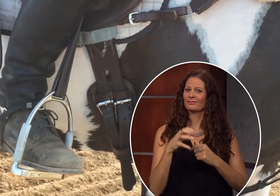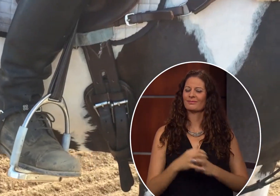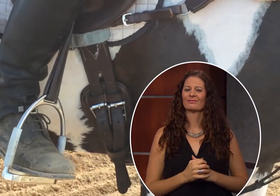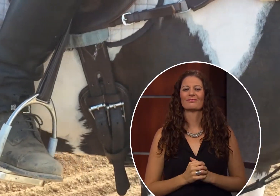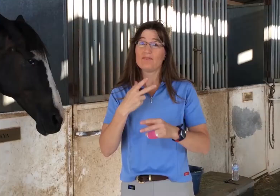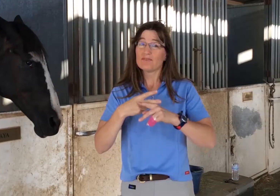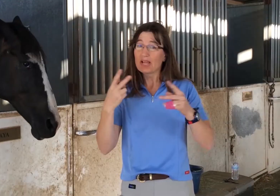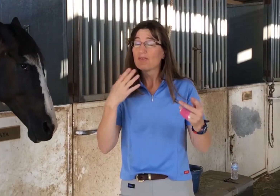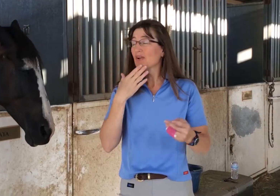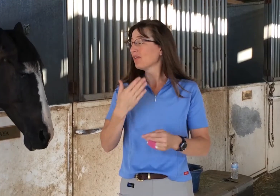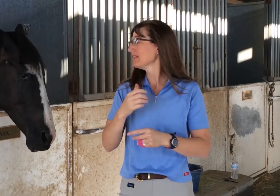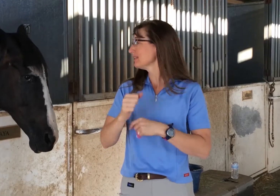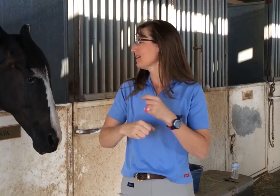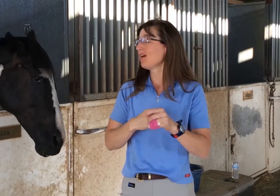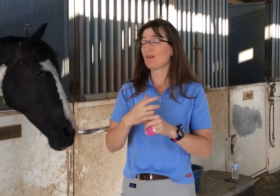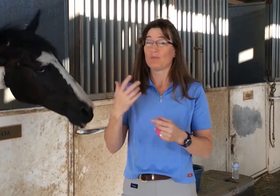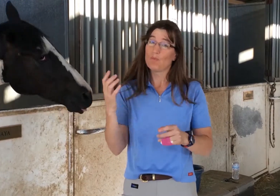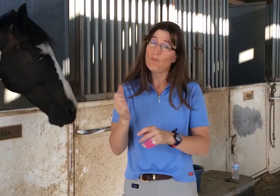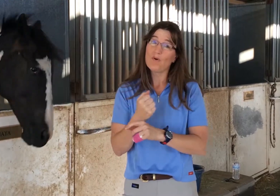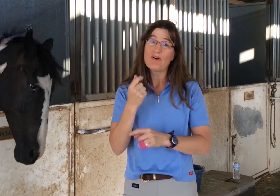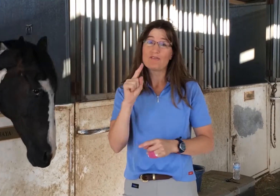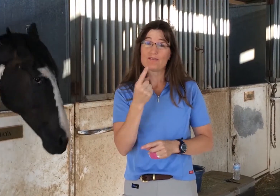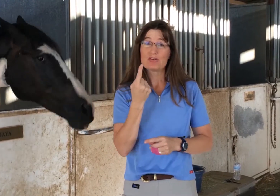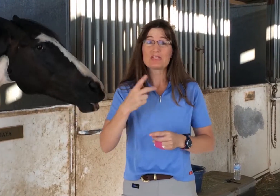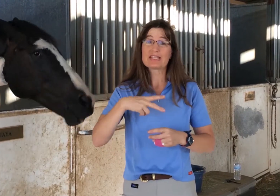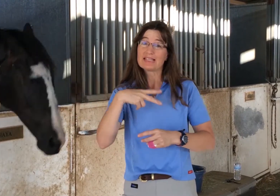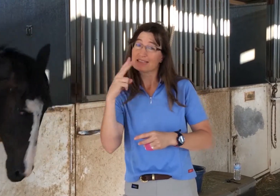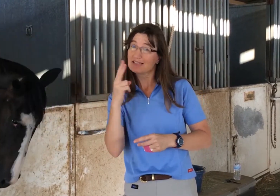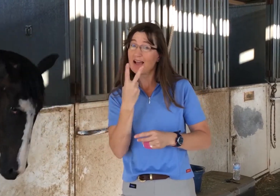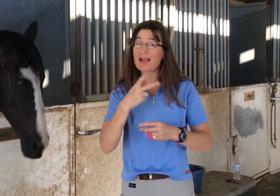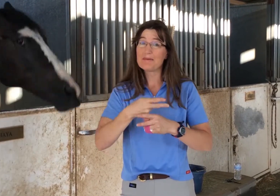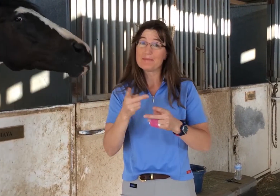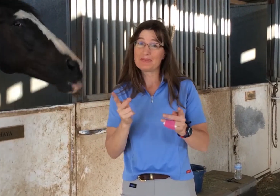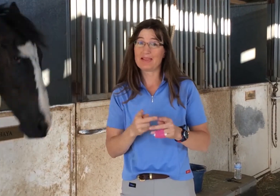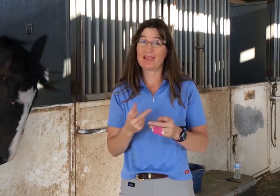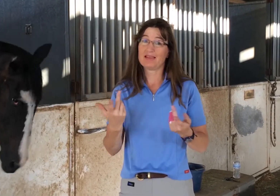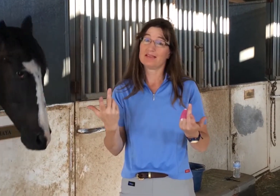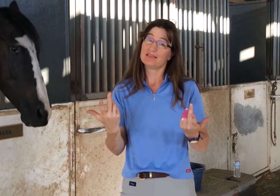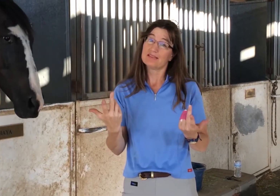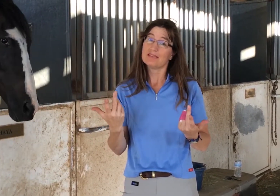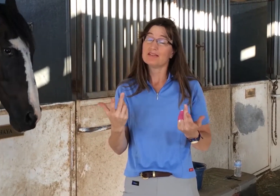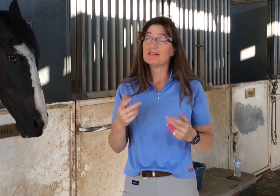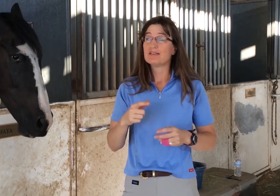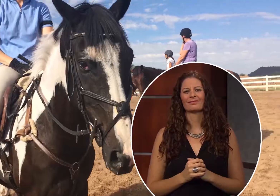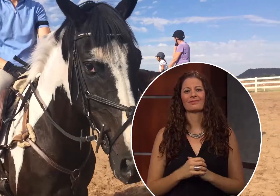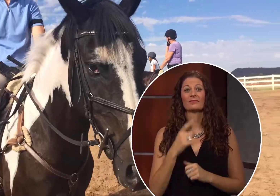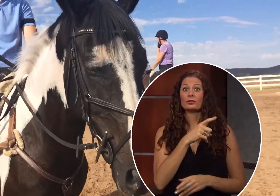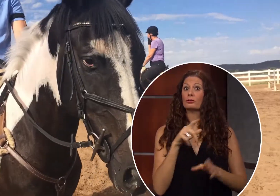Kimberly: "We've had a really good year, we won first and second places."